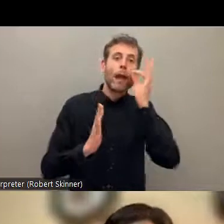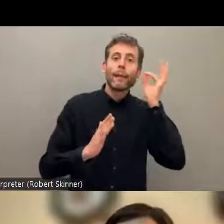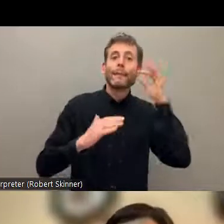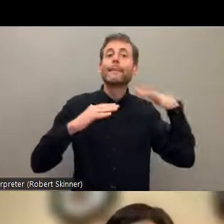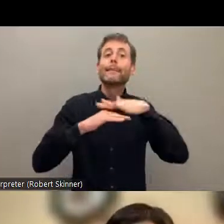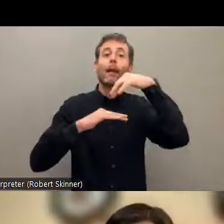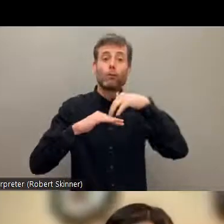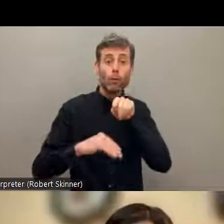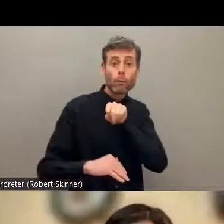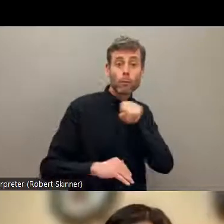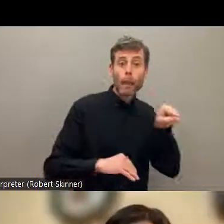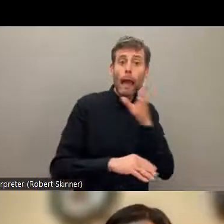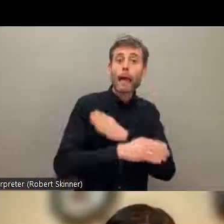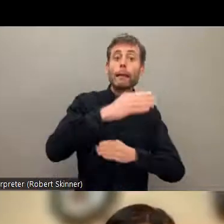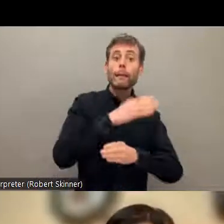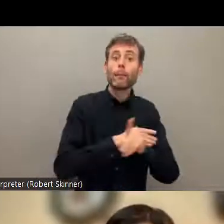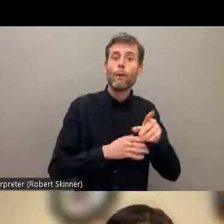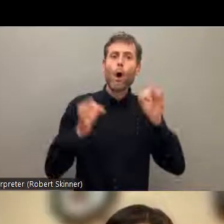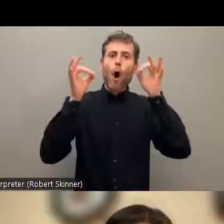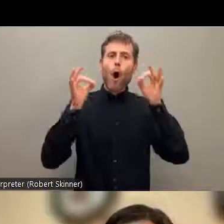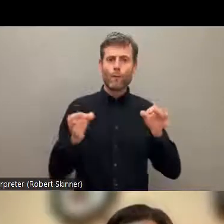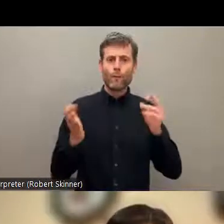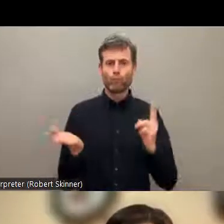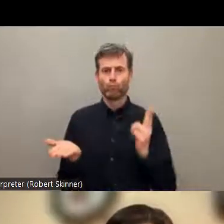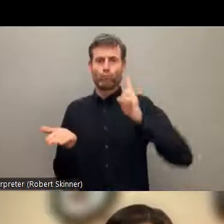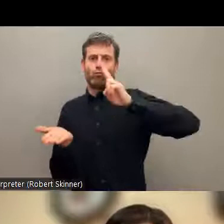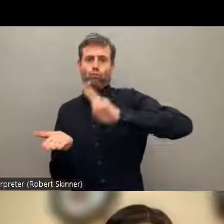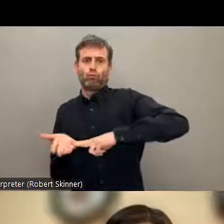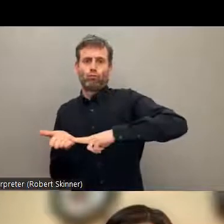with disabilities lack registration, disability